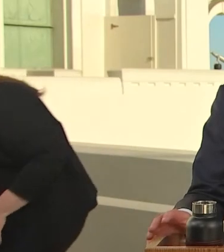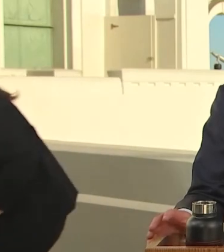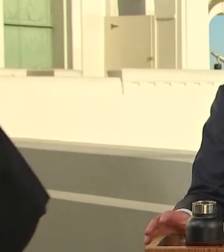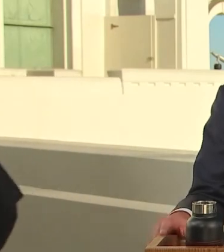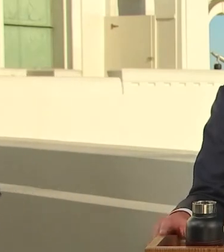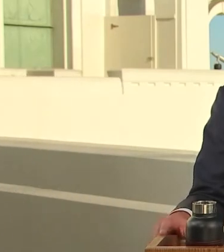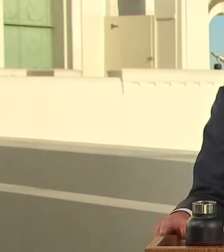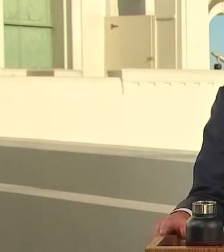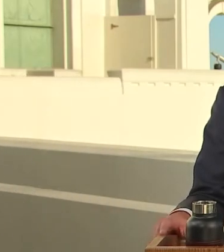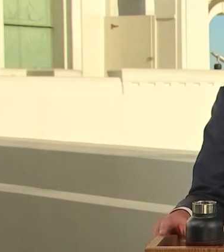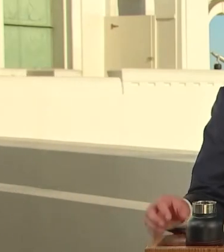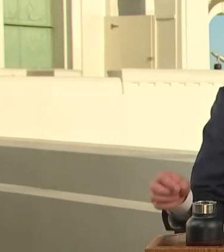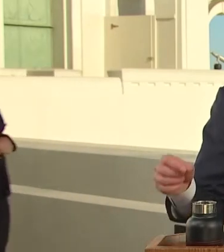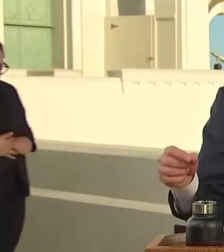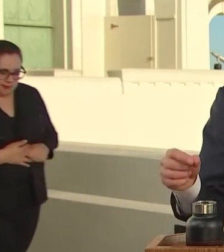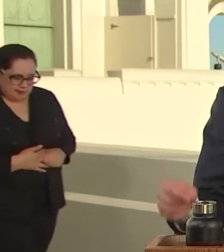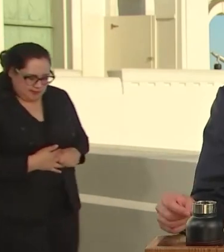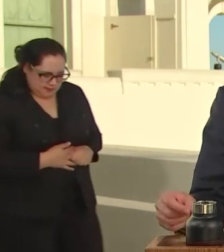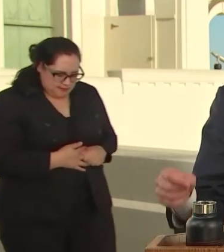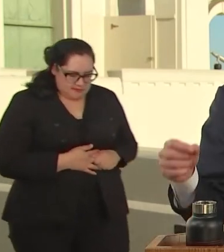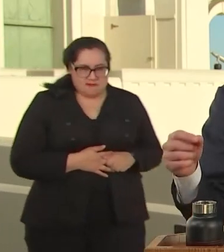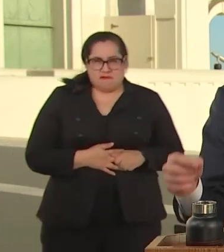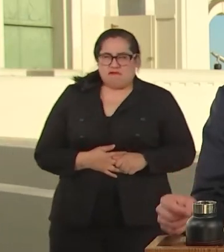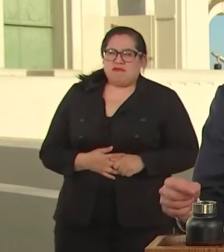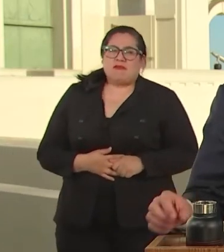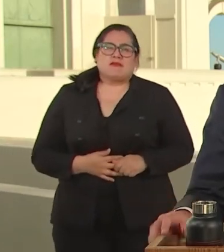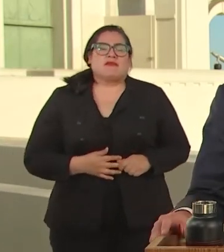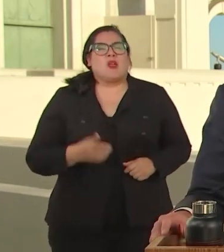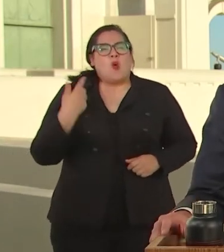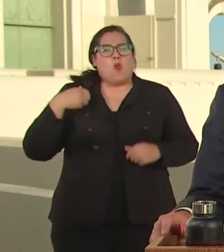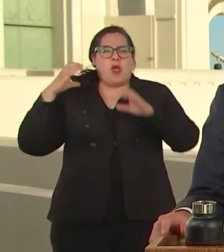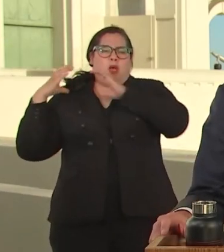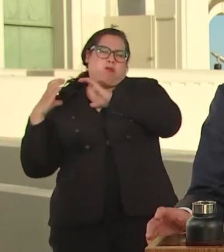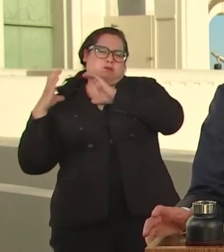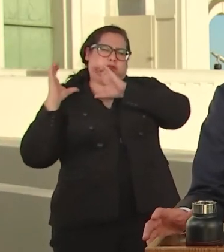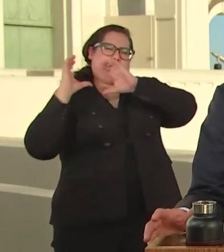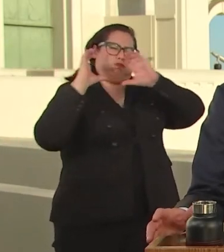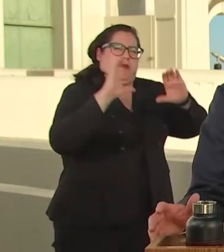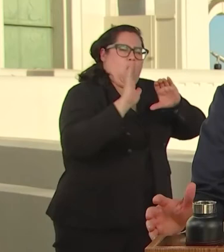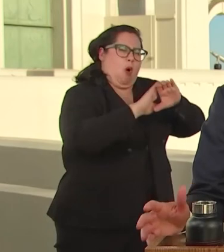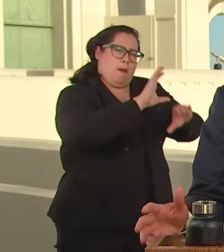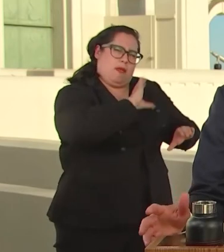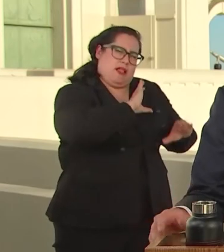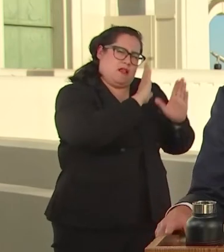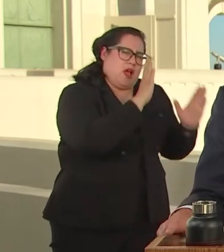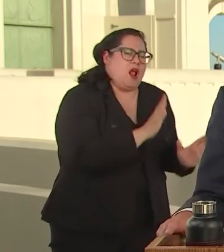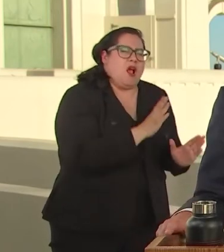NEVER ASKED FOR BECAUSE OF OUR COLLECTIVE FAILURE TO ADDRESS